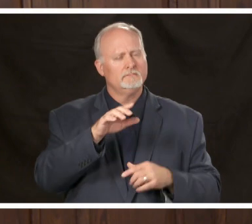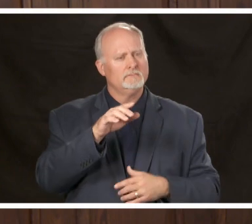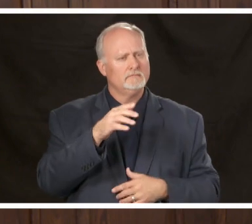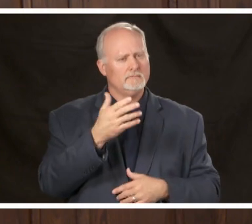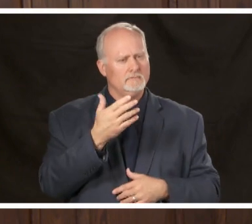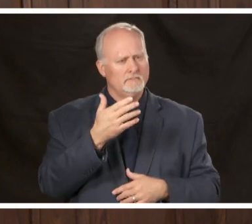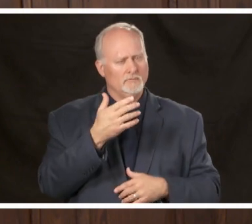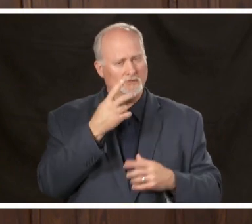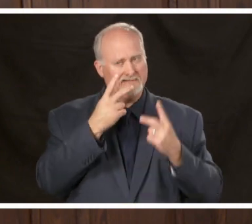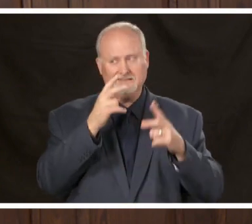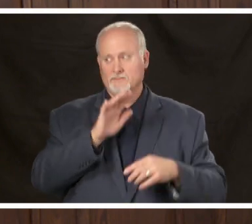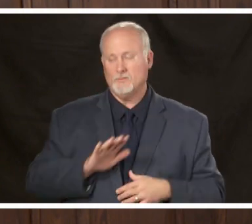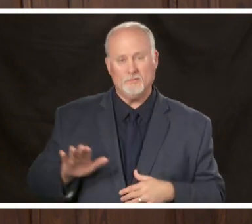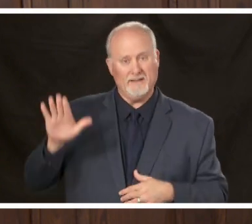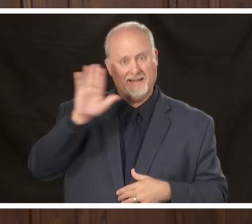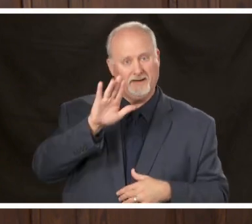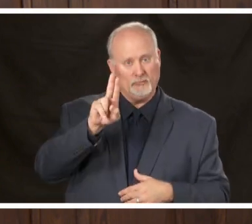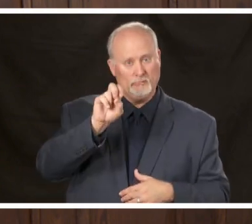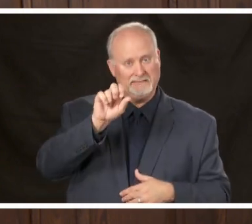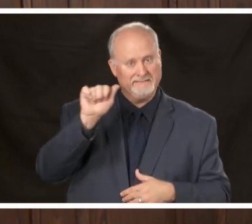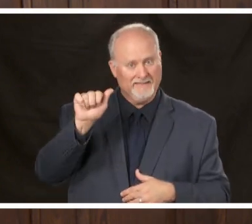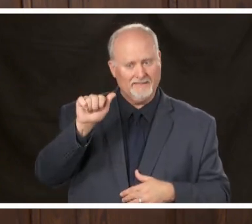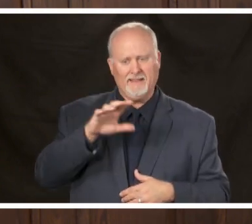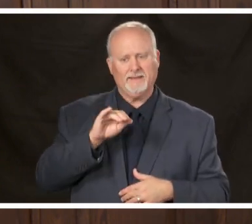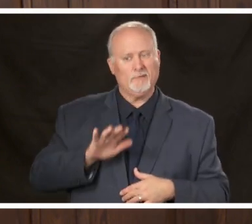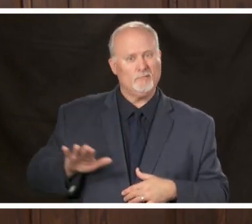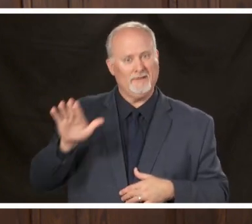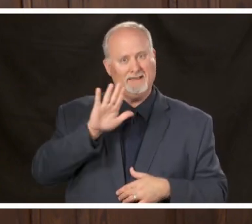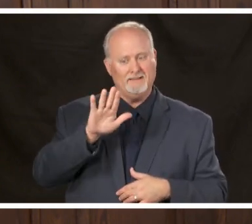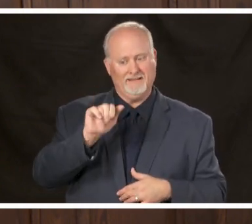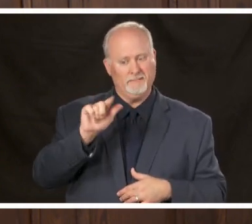seeing nationwide early statewide a disparity with this disease this virus